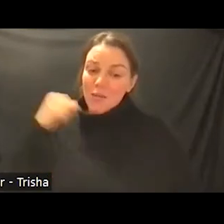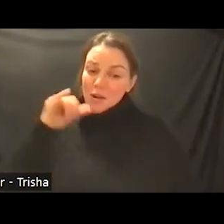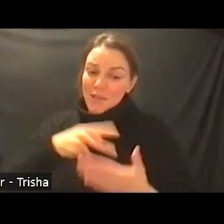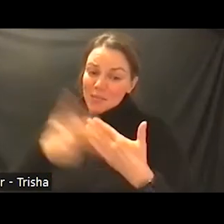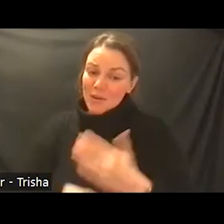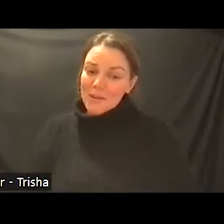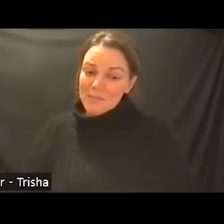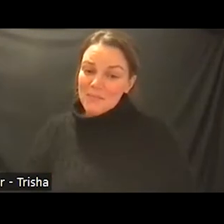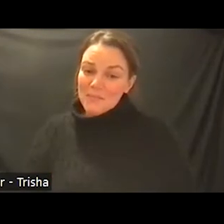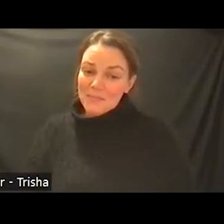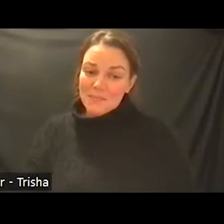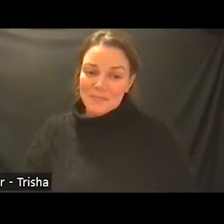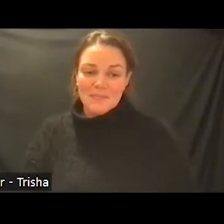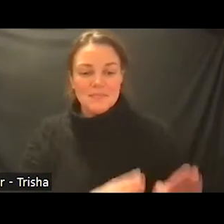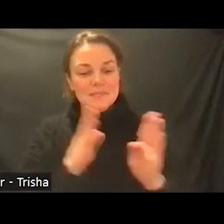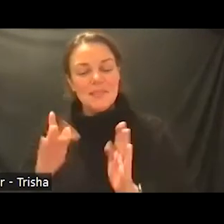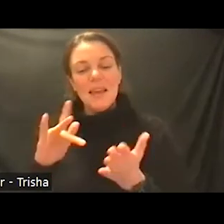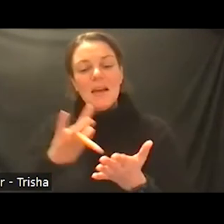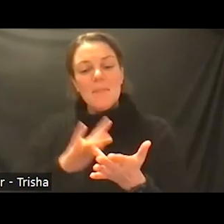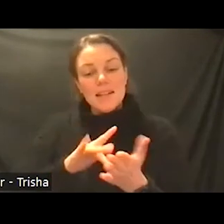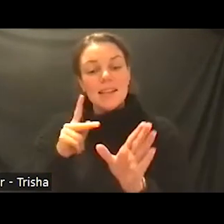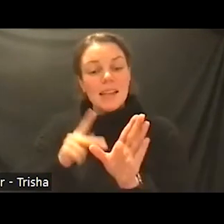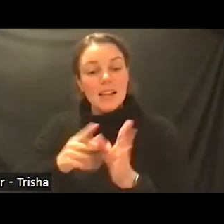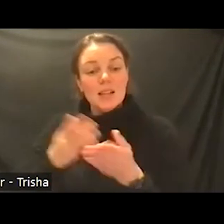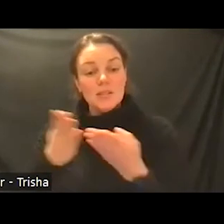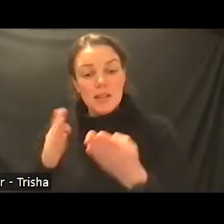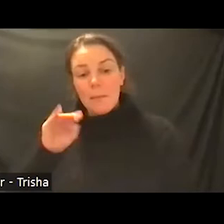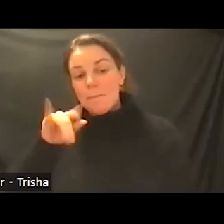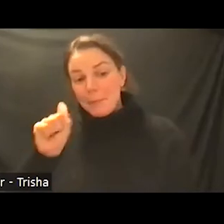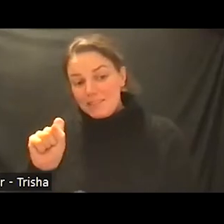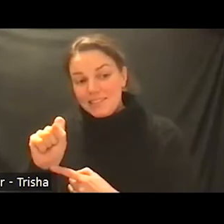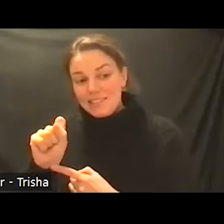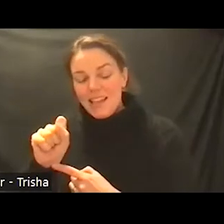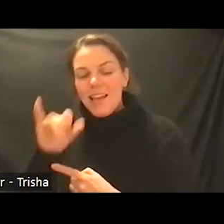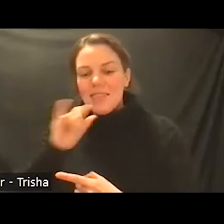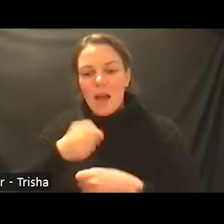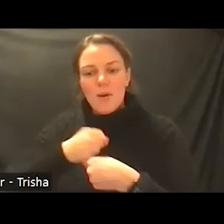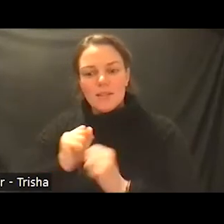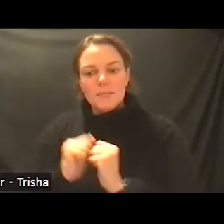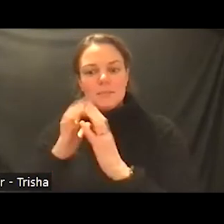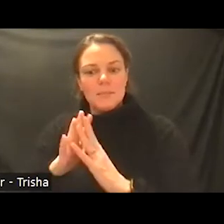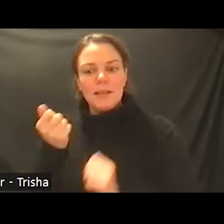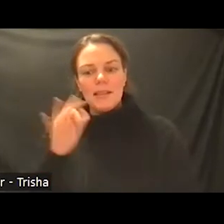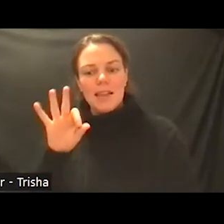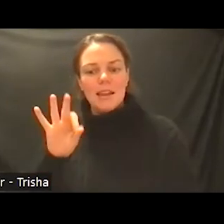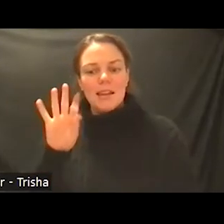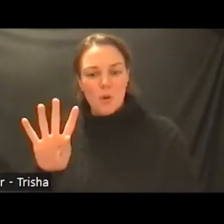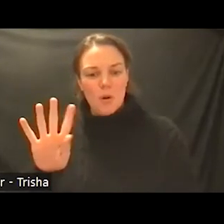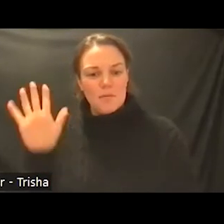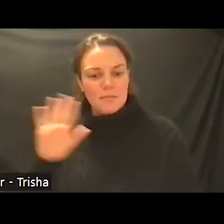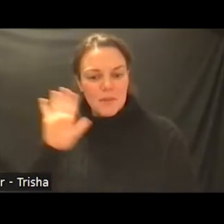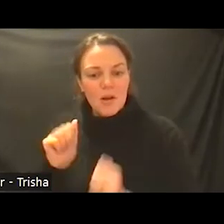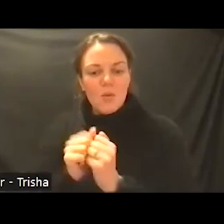medicine and psychiatry services or meps were created back in 1994 with dr boulay dr brutlay